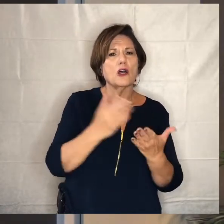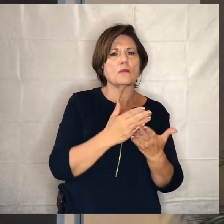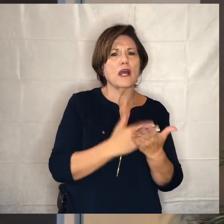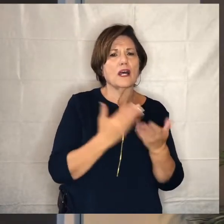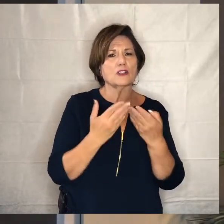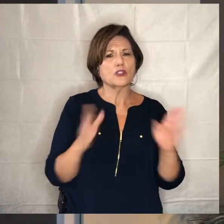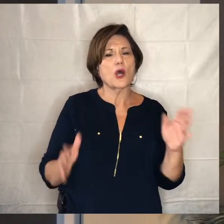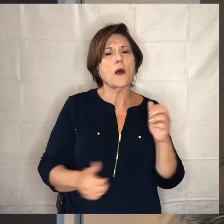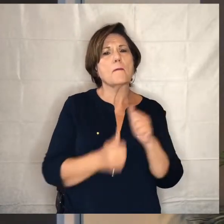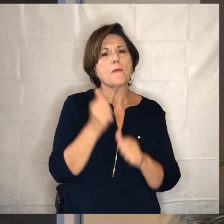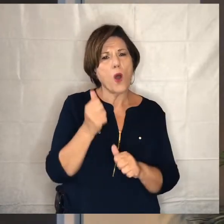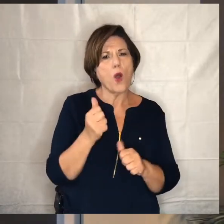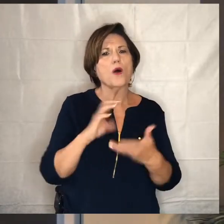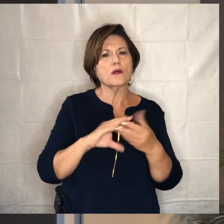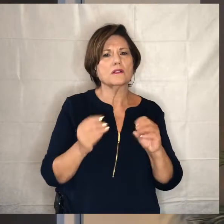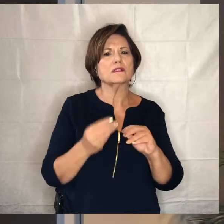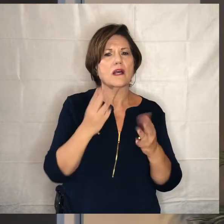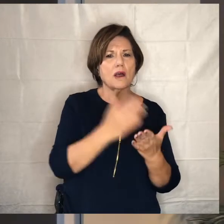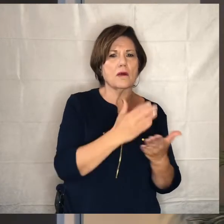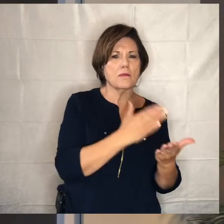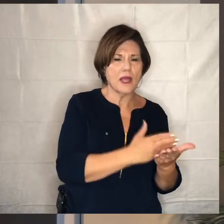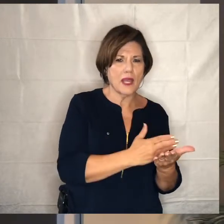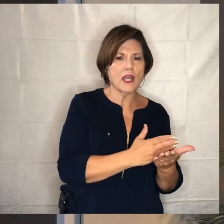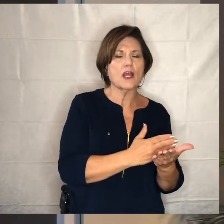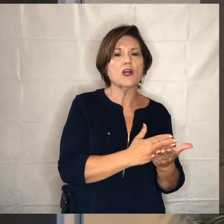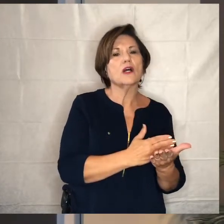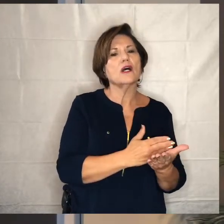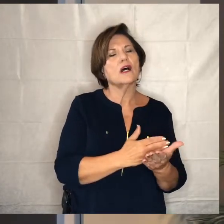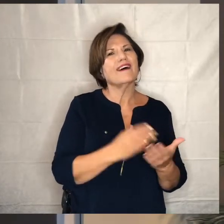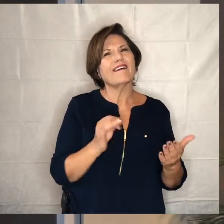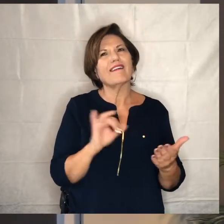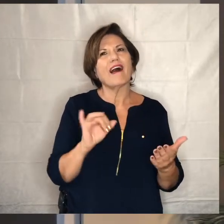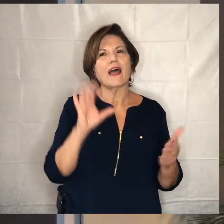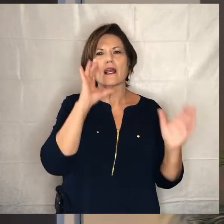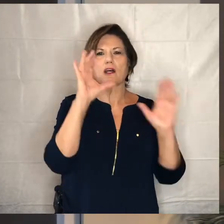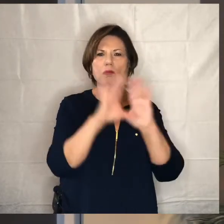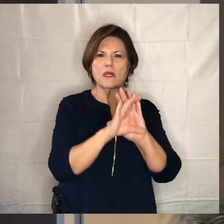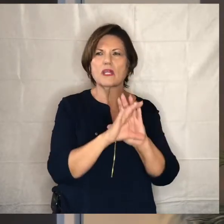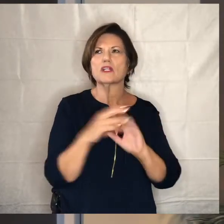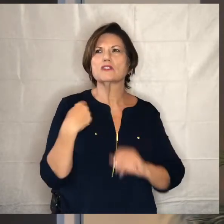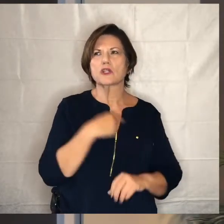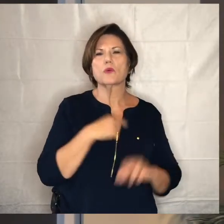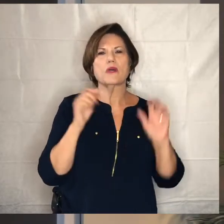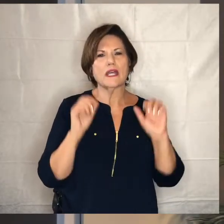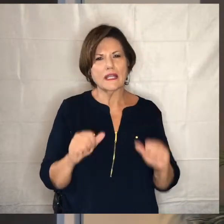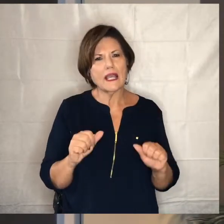most of the parables lend themselves to an image or a picture that we can pretty easily sort of go